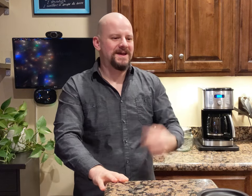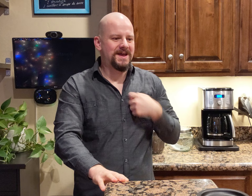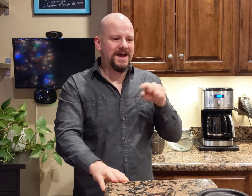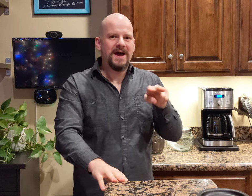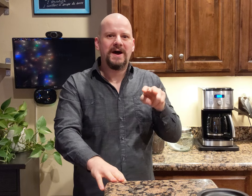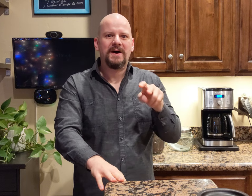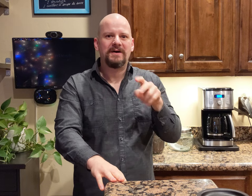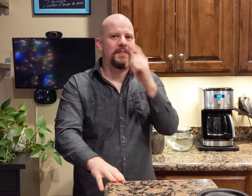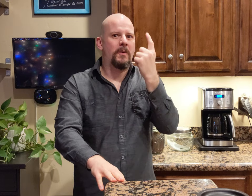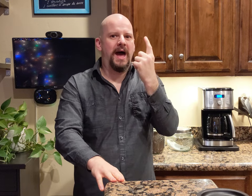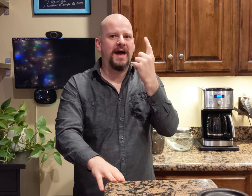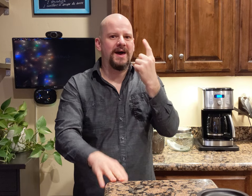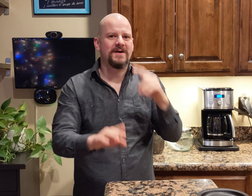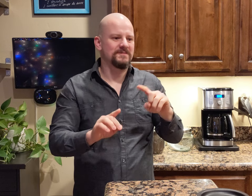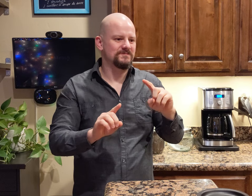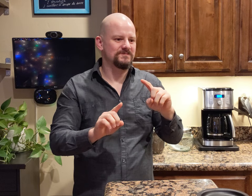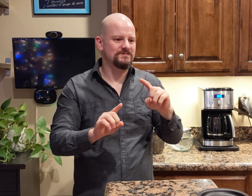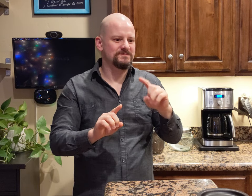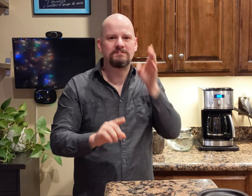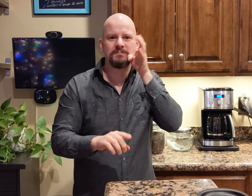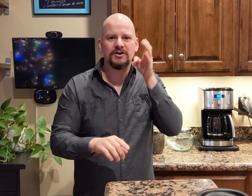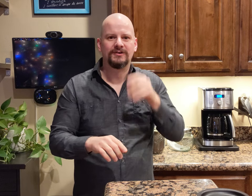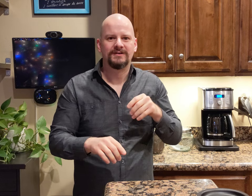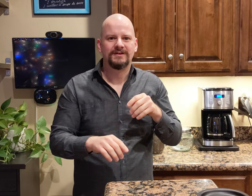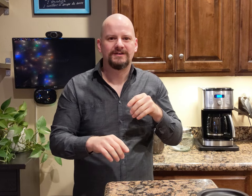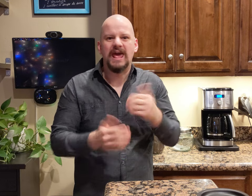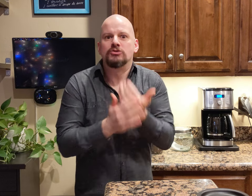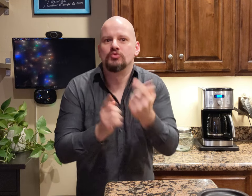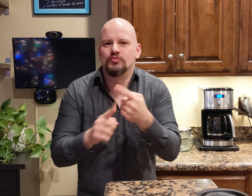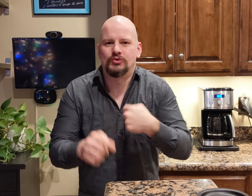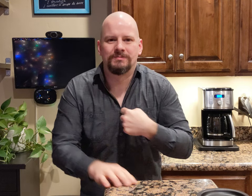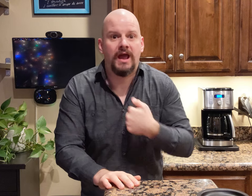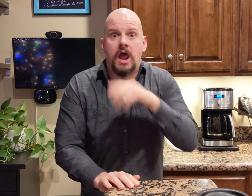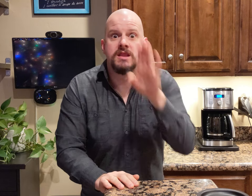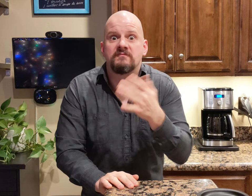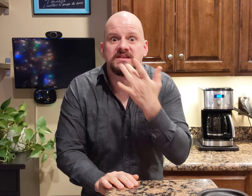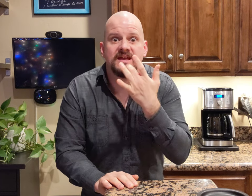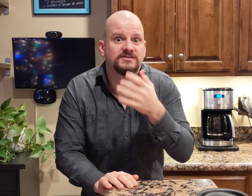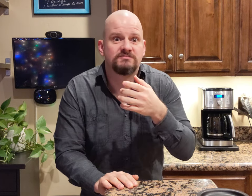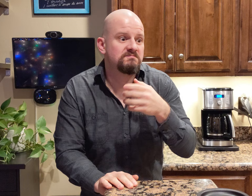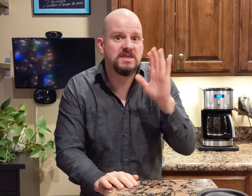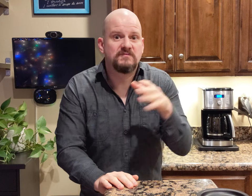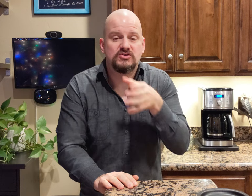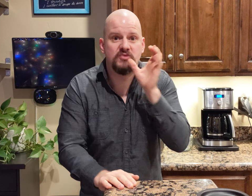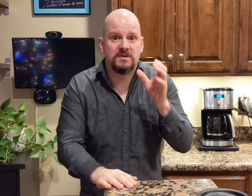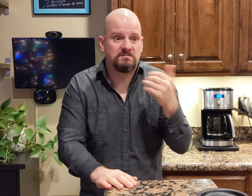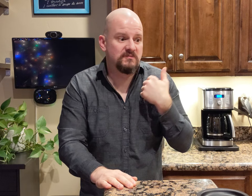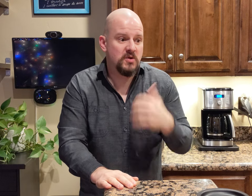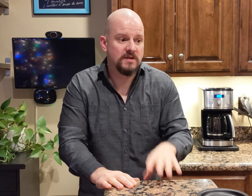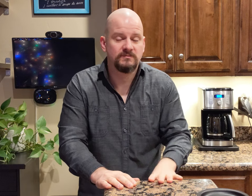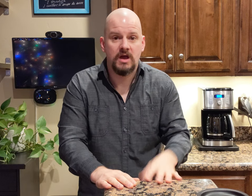I'm seeing one beer that is new to me. I haven't tasted and I haven't drunk it before